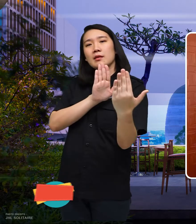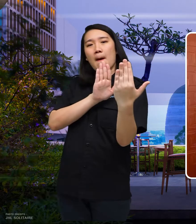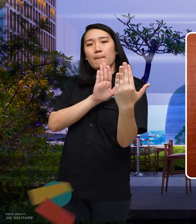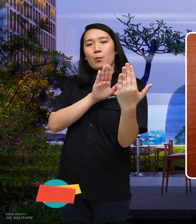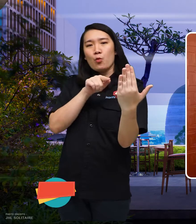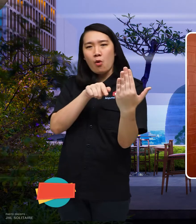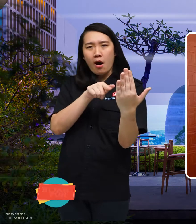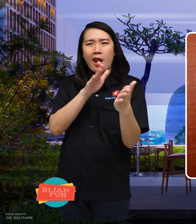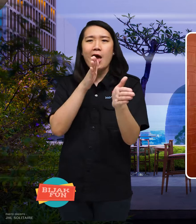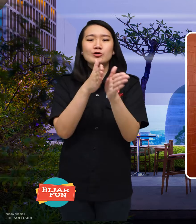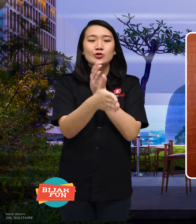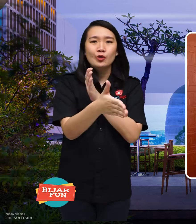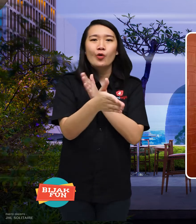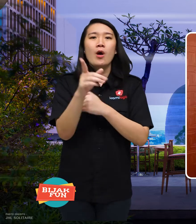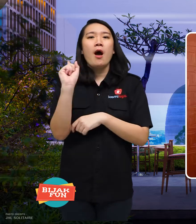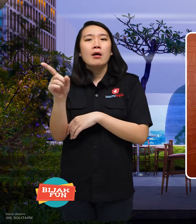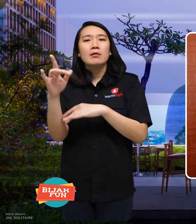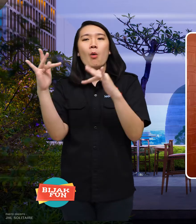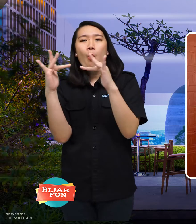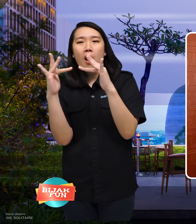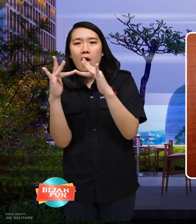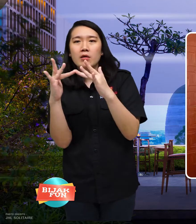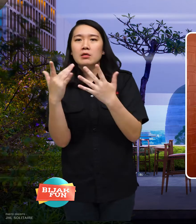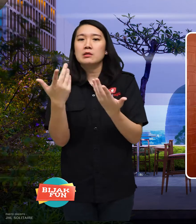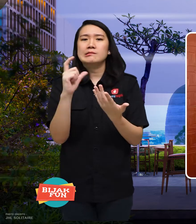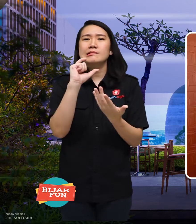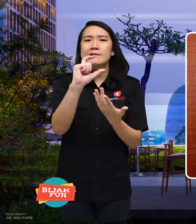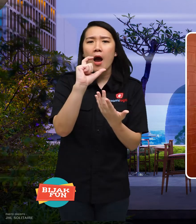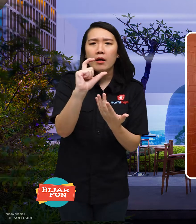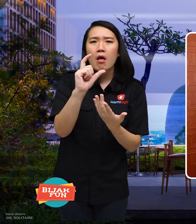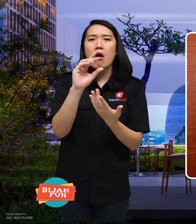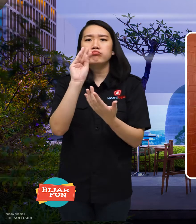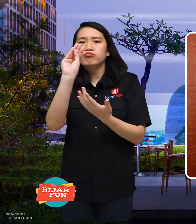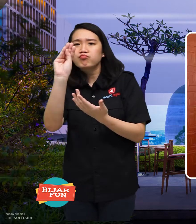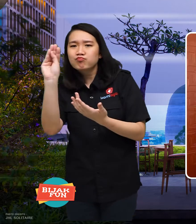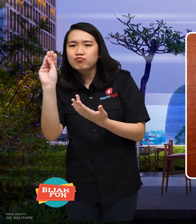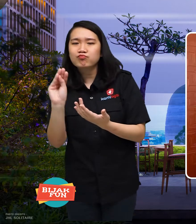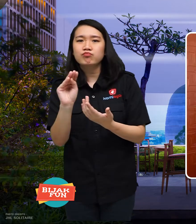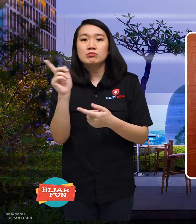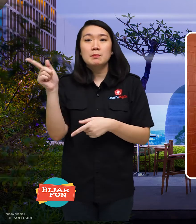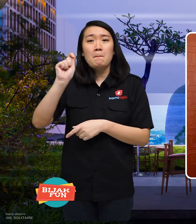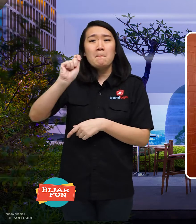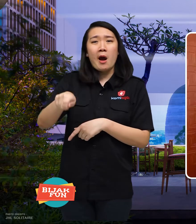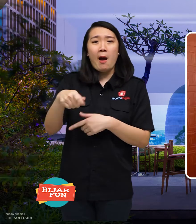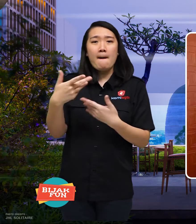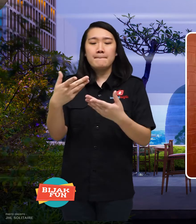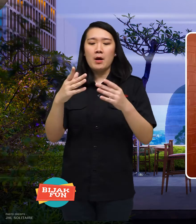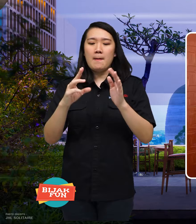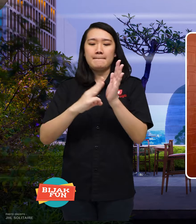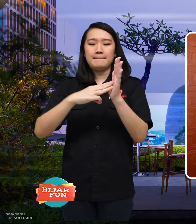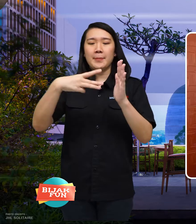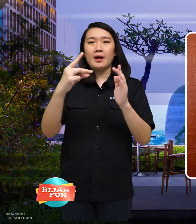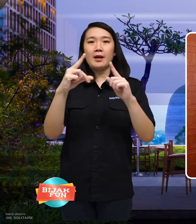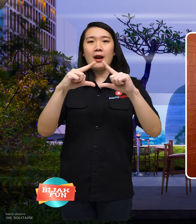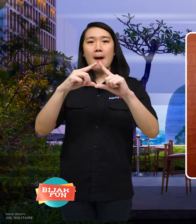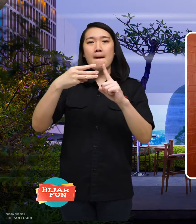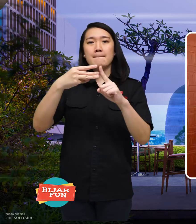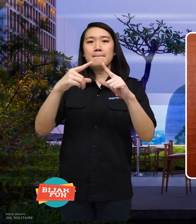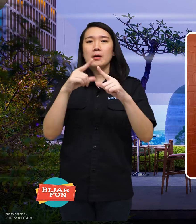With a touching technique, she put on false eyelashes